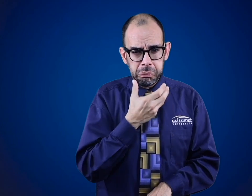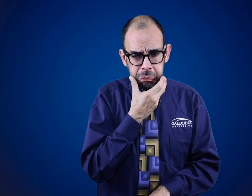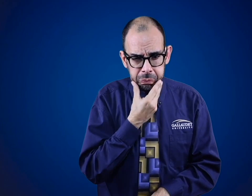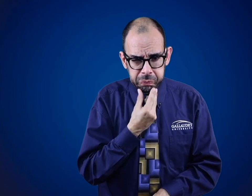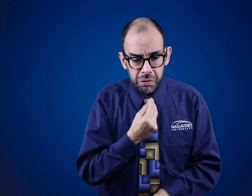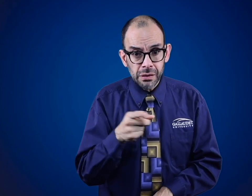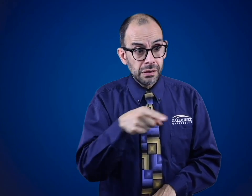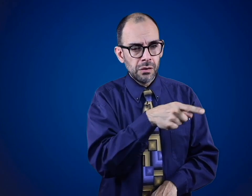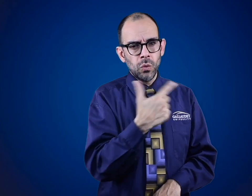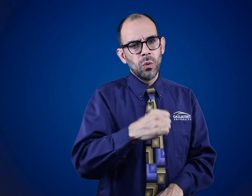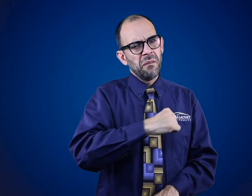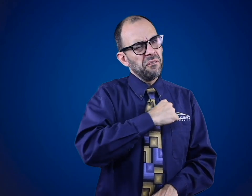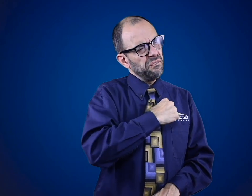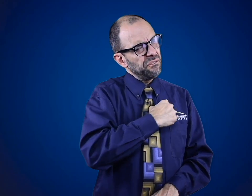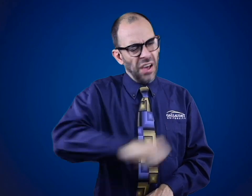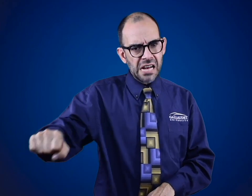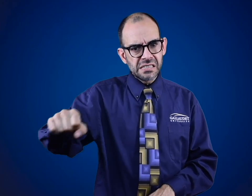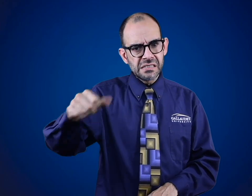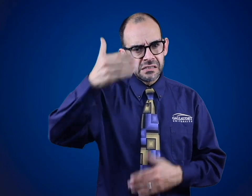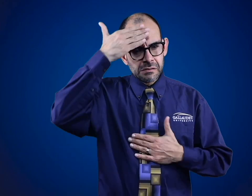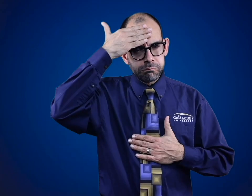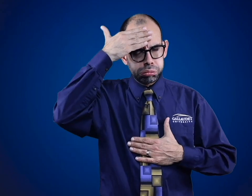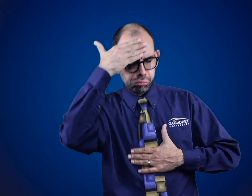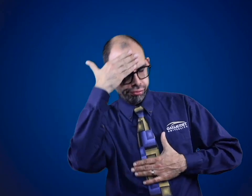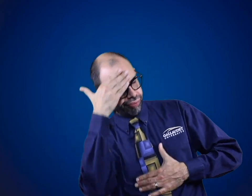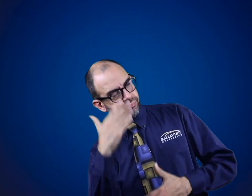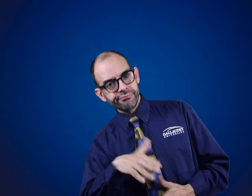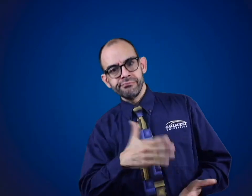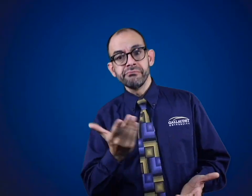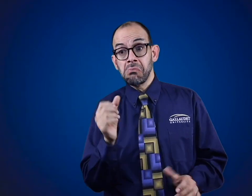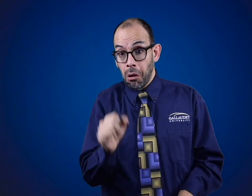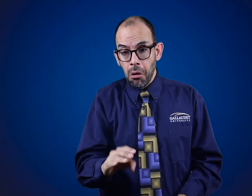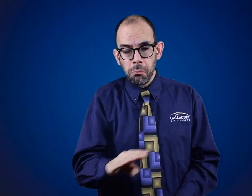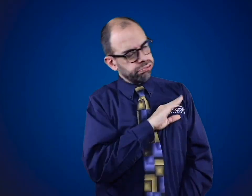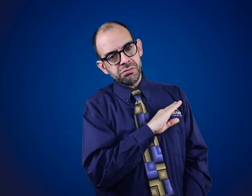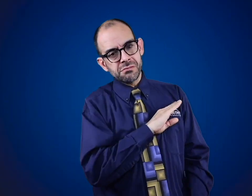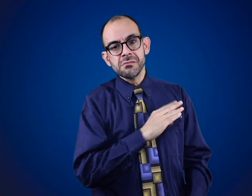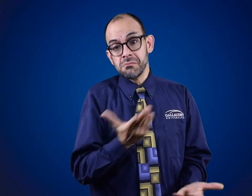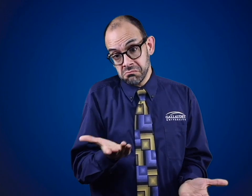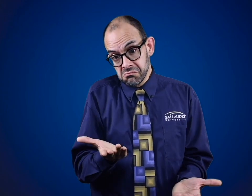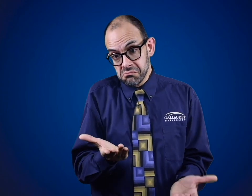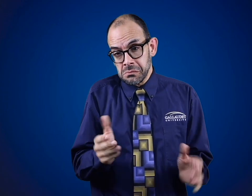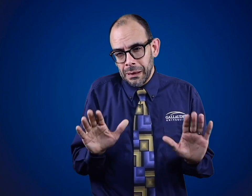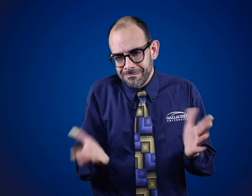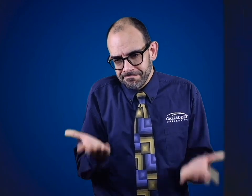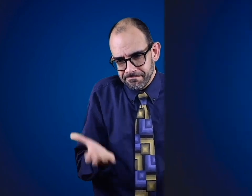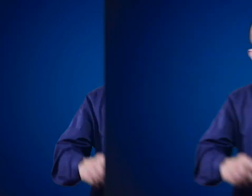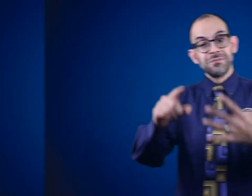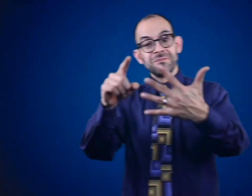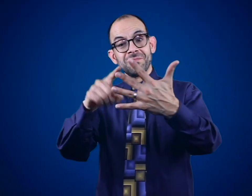are more vulnerable and may get sick very fast!